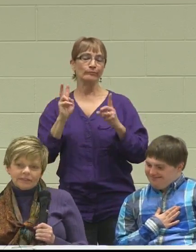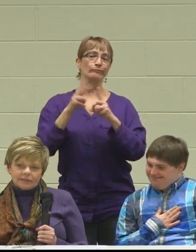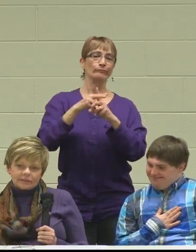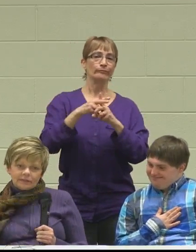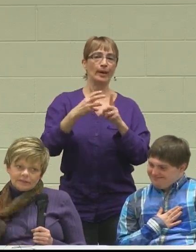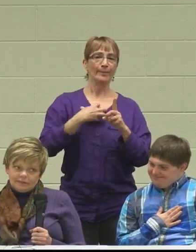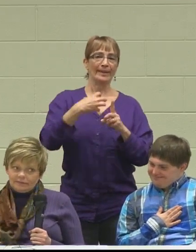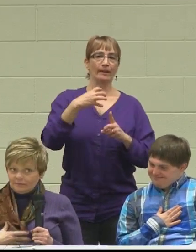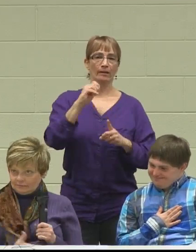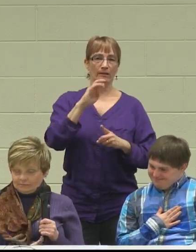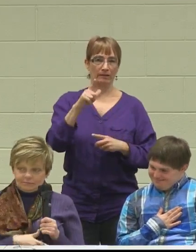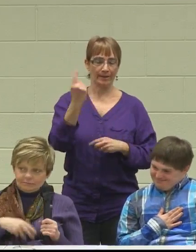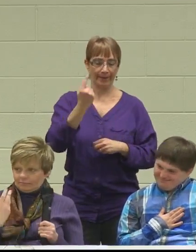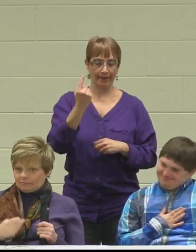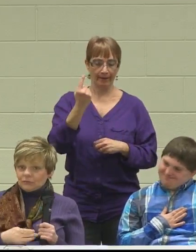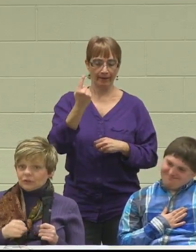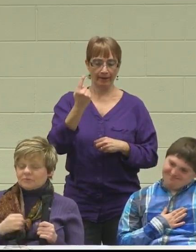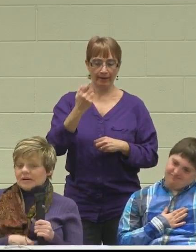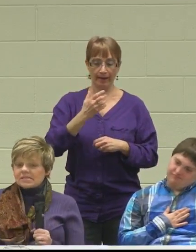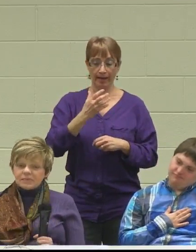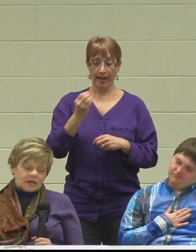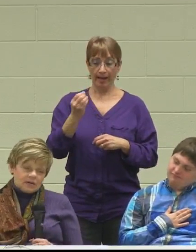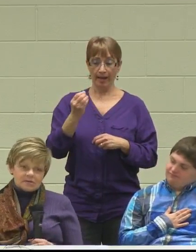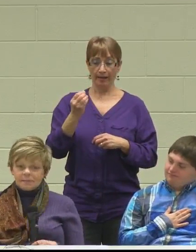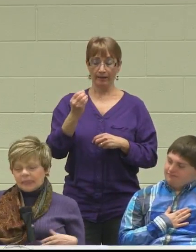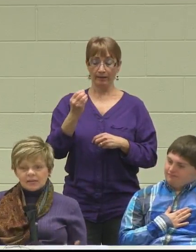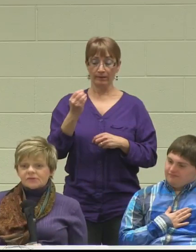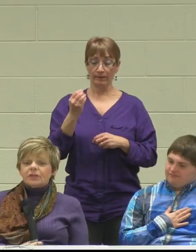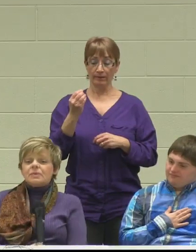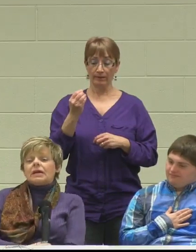of his circumstances, because as far as Medicaid